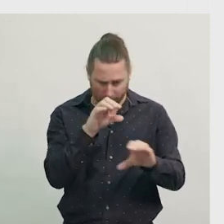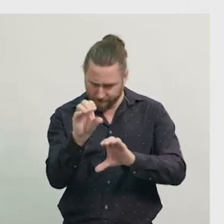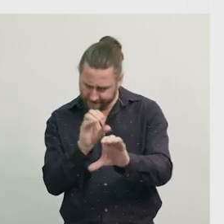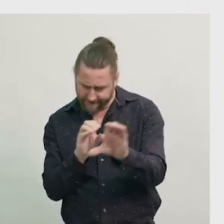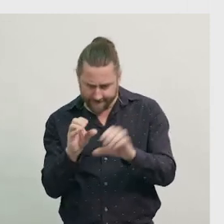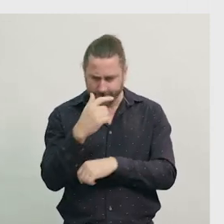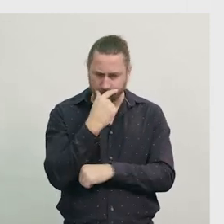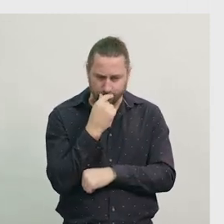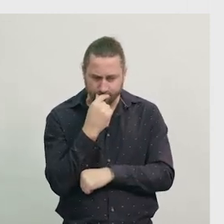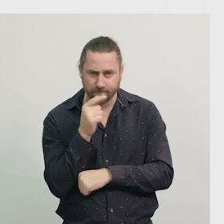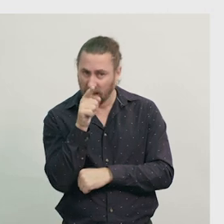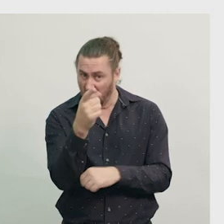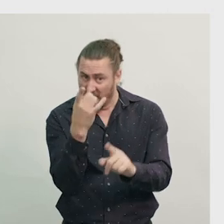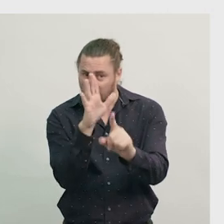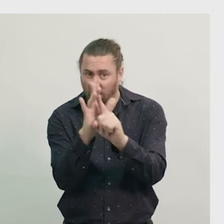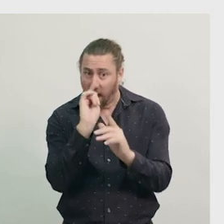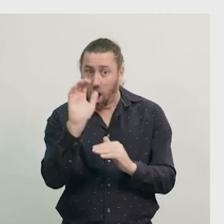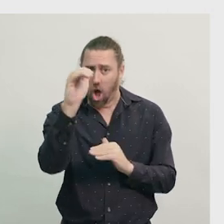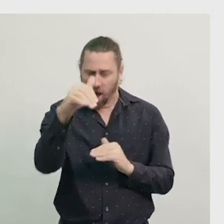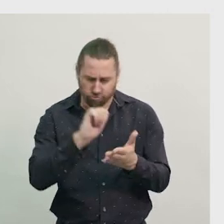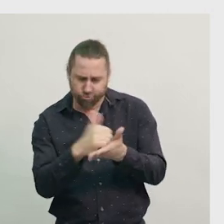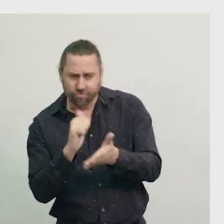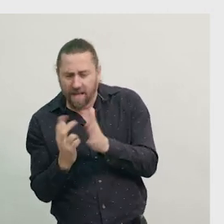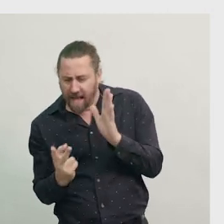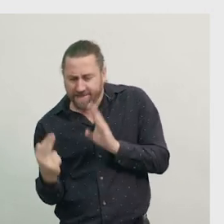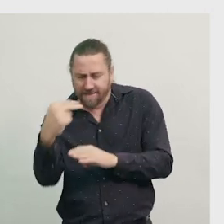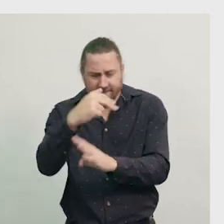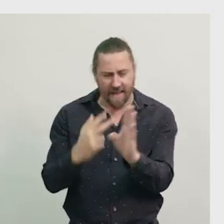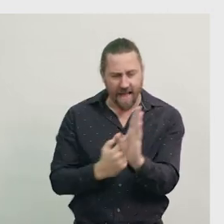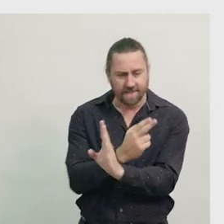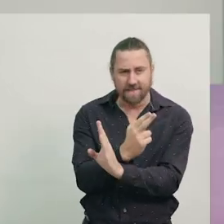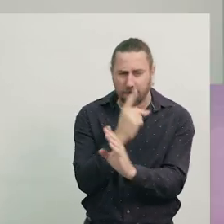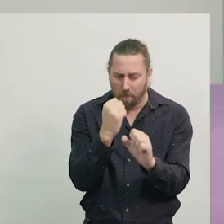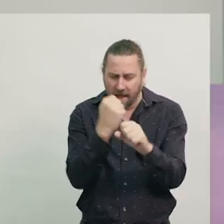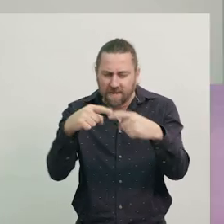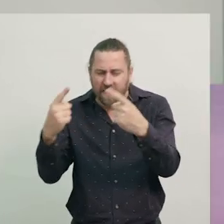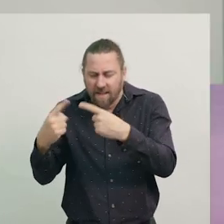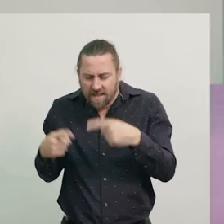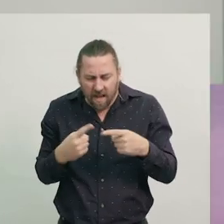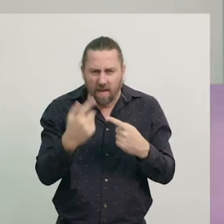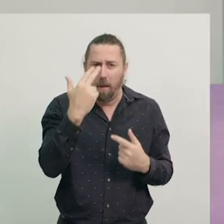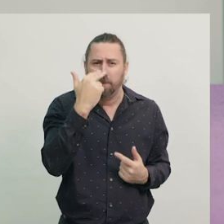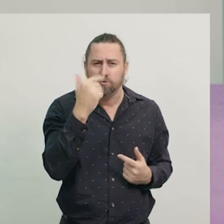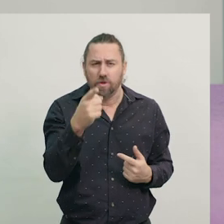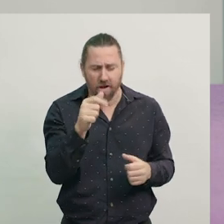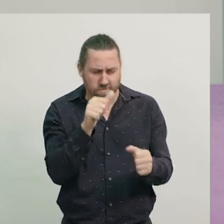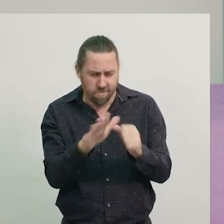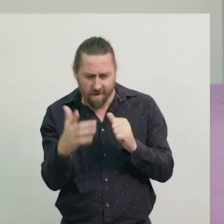You might like to print or cut out your own tangram pieces, and make some other pictures. There's plenty of pictures you can make with tangrams!